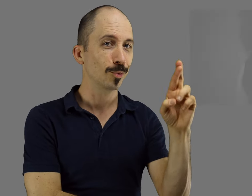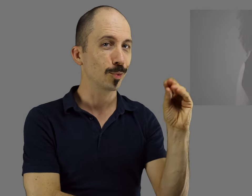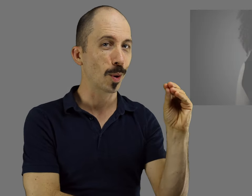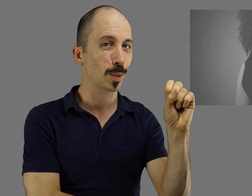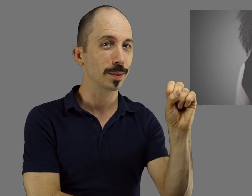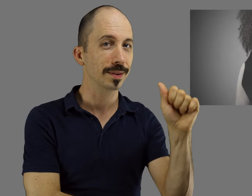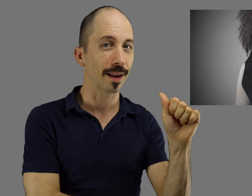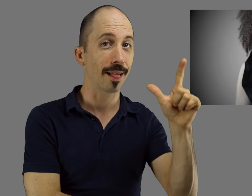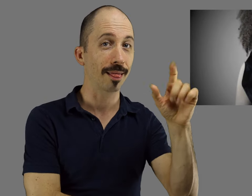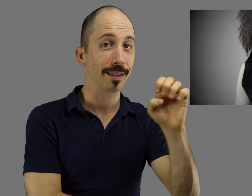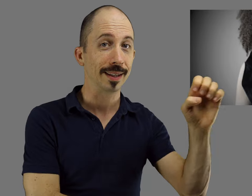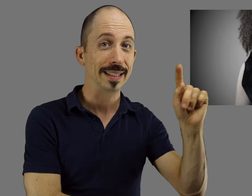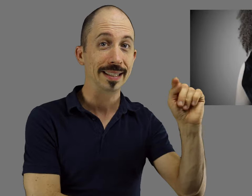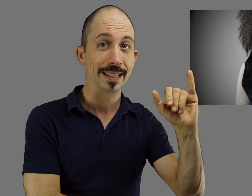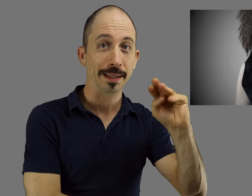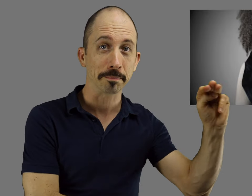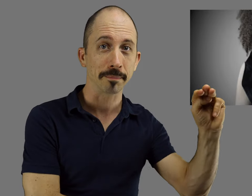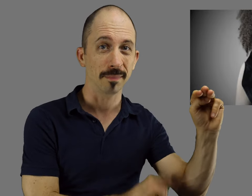Rosa Lee Timm...